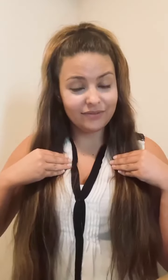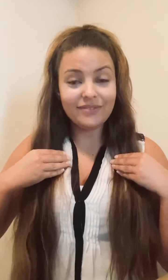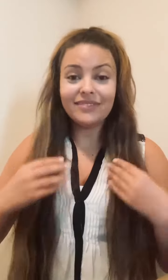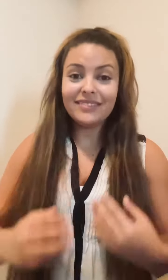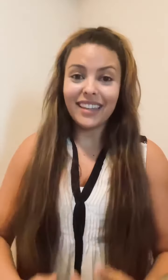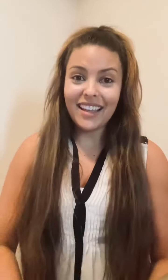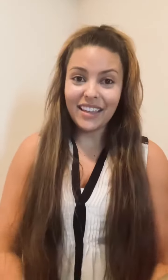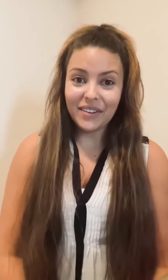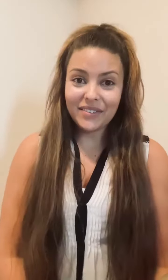Thank you